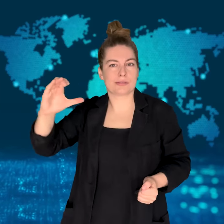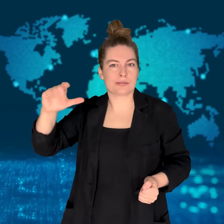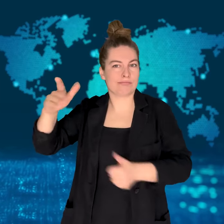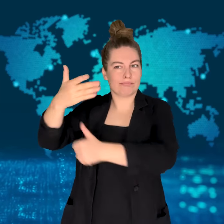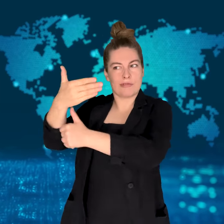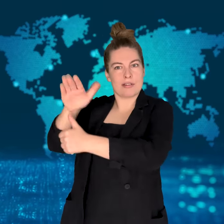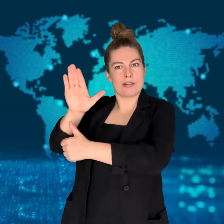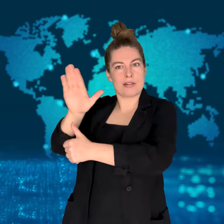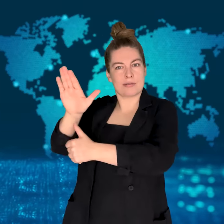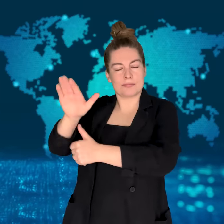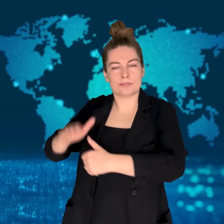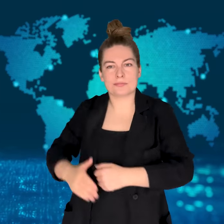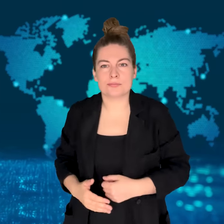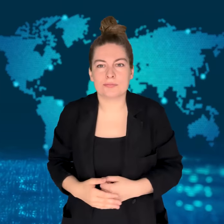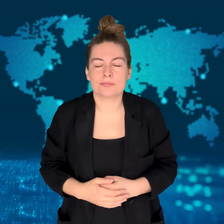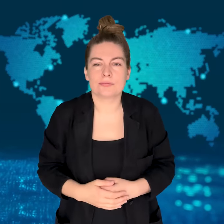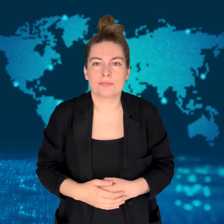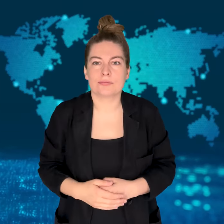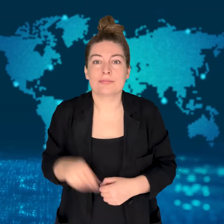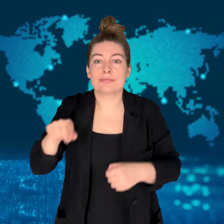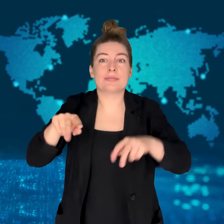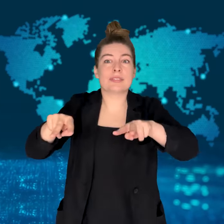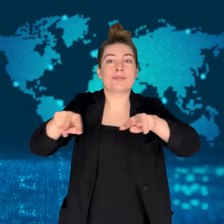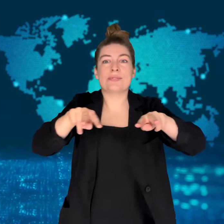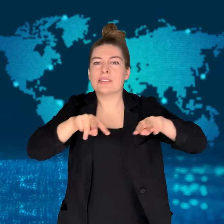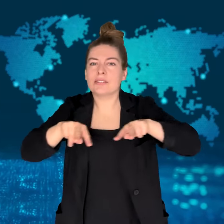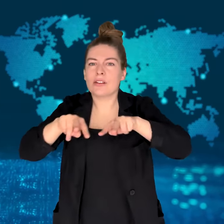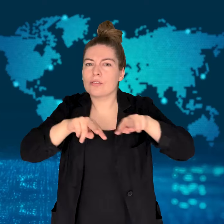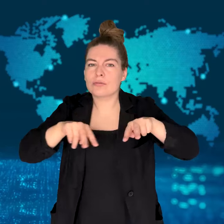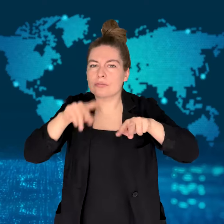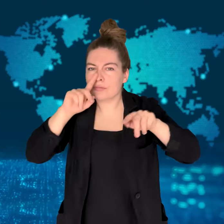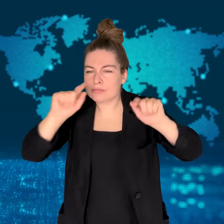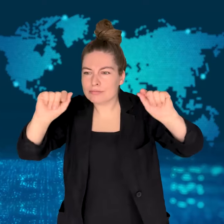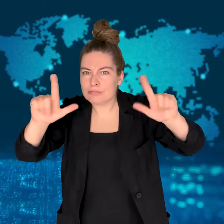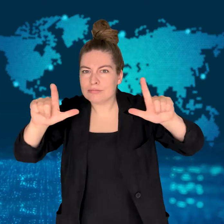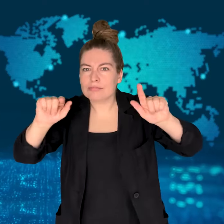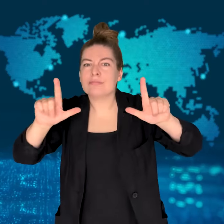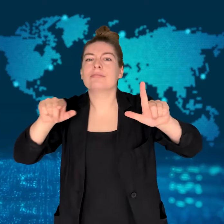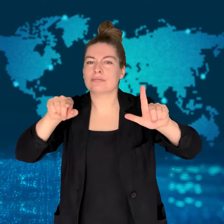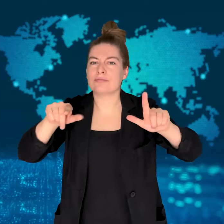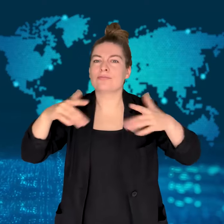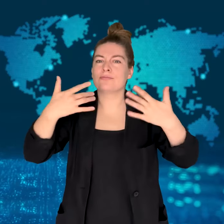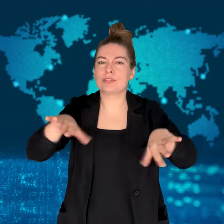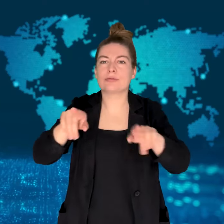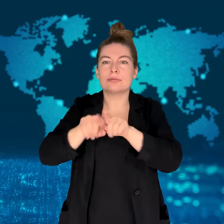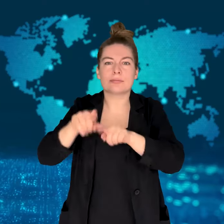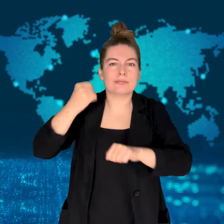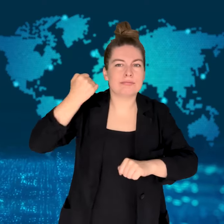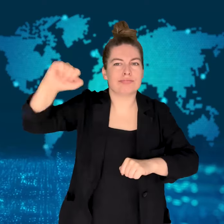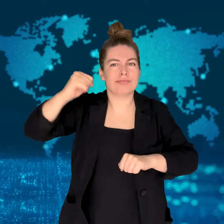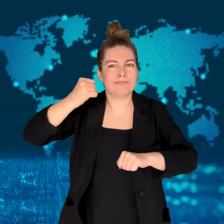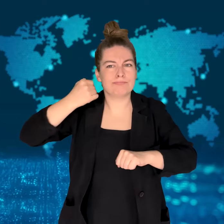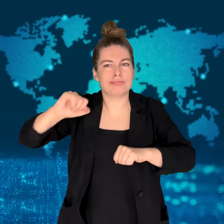and flew the flag of the Islamic Republic of Iran.